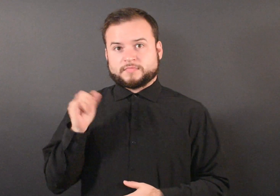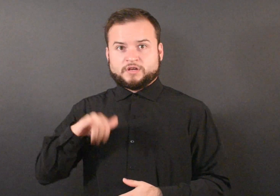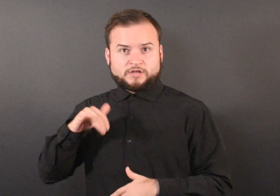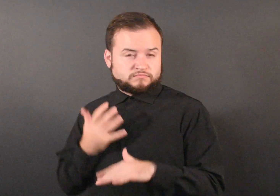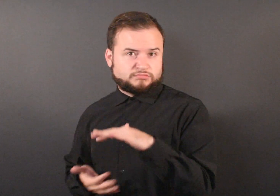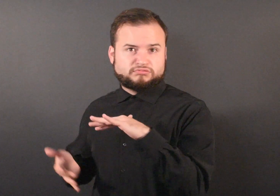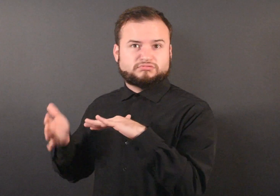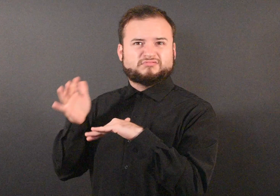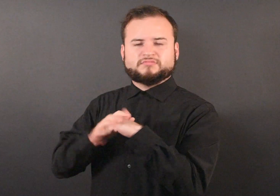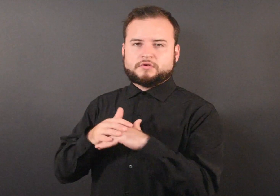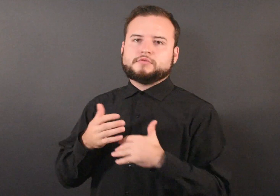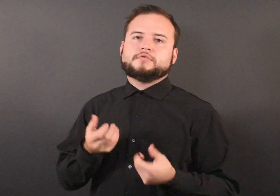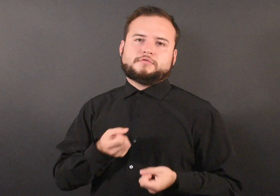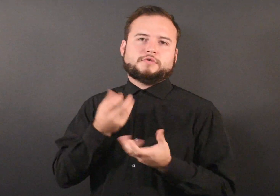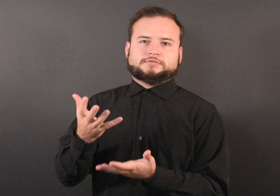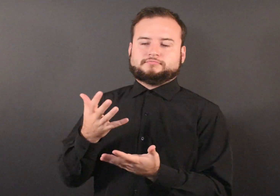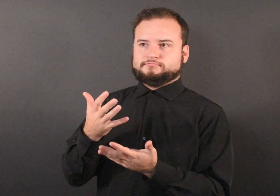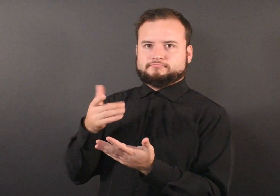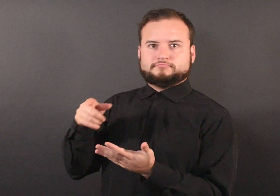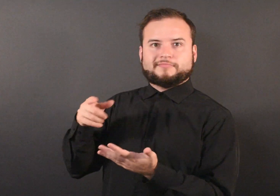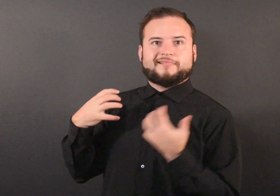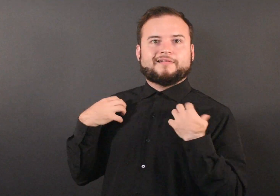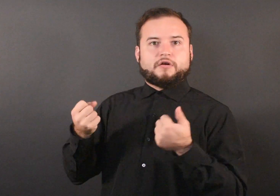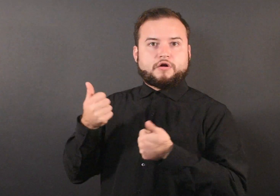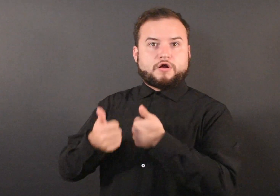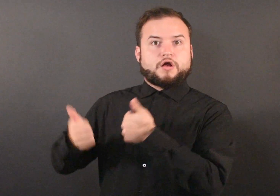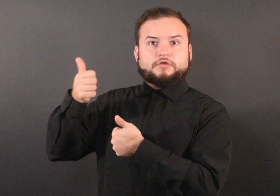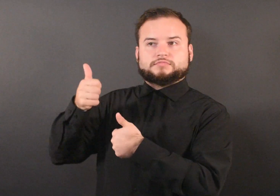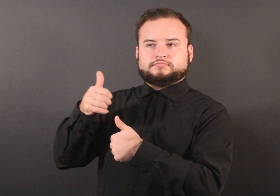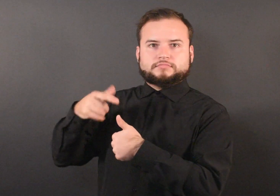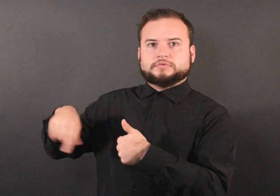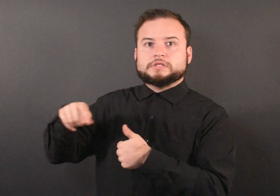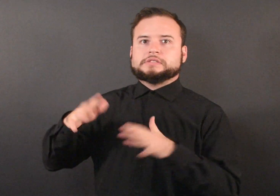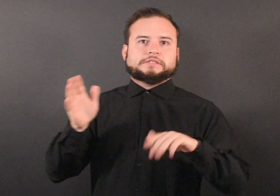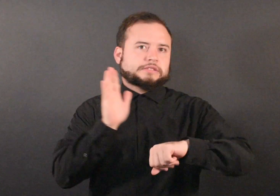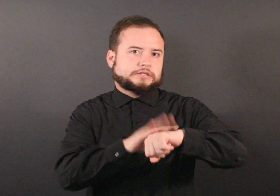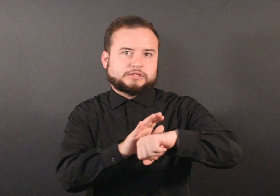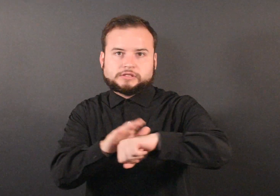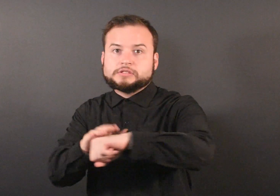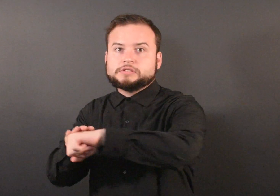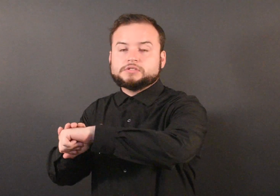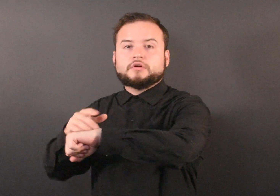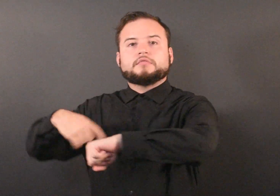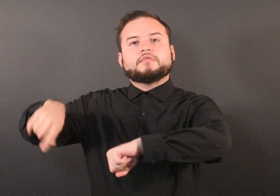The higher number of cases prompted health officials to alert health care providers to